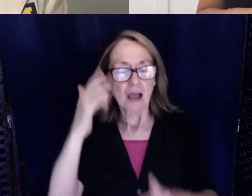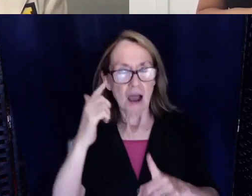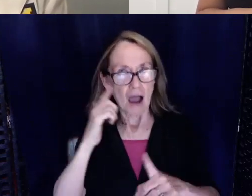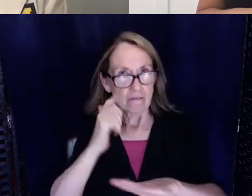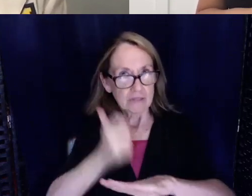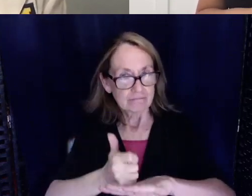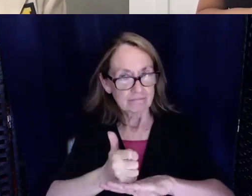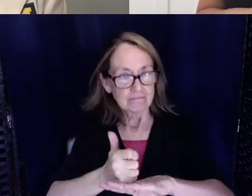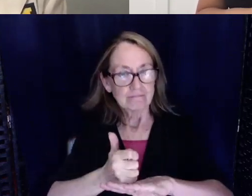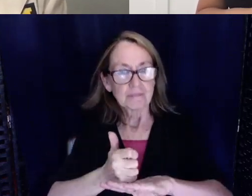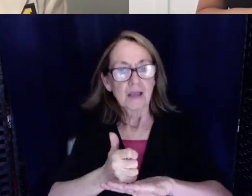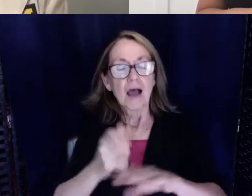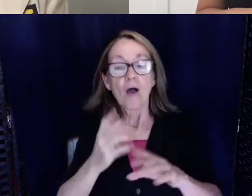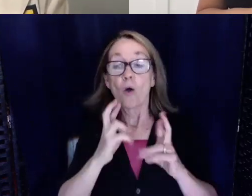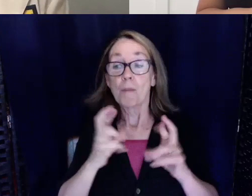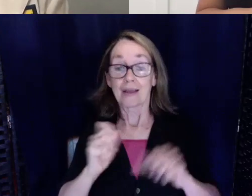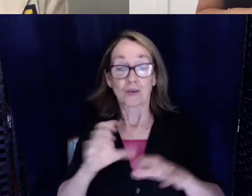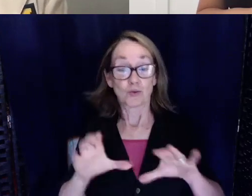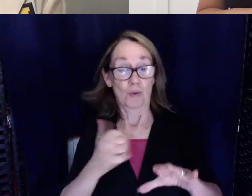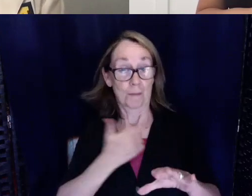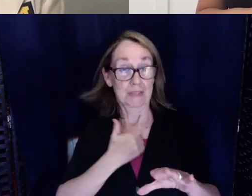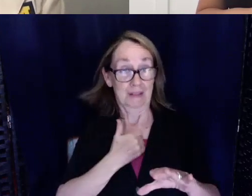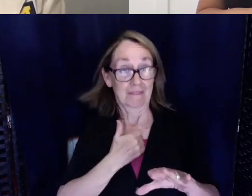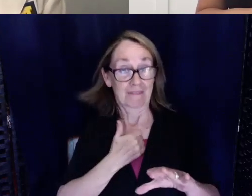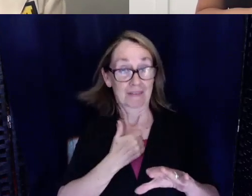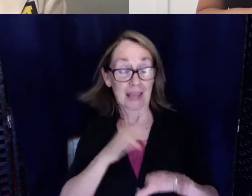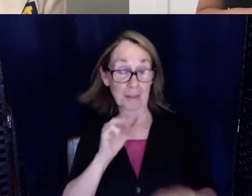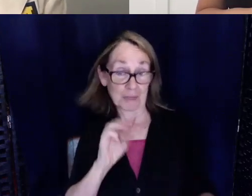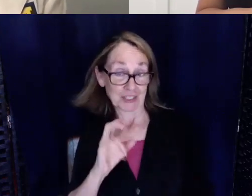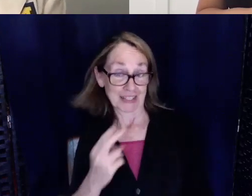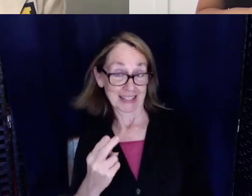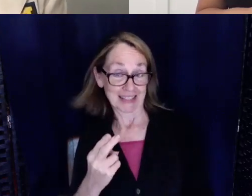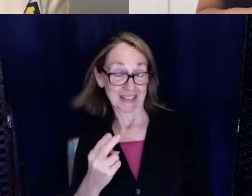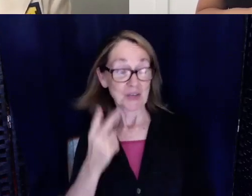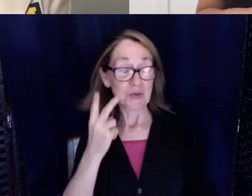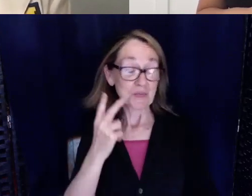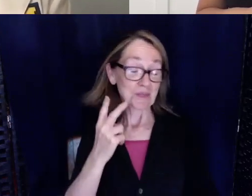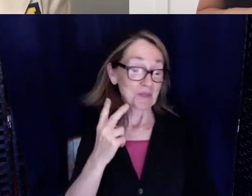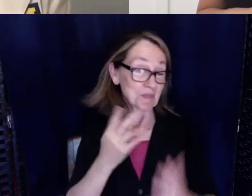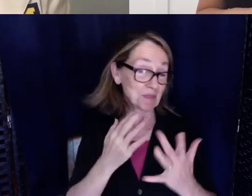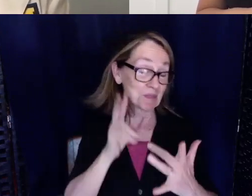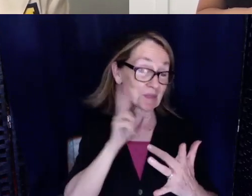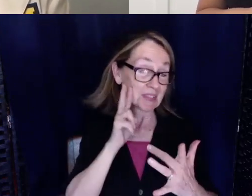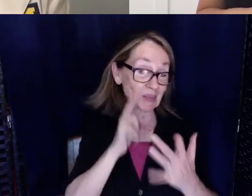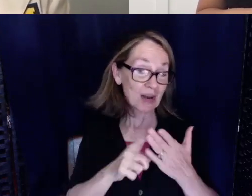that I can do that myself here in Michigan but we'll see we'll have to stay tuned. And then other projects that I wanted to